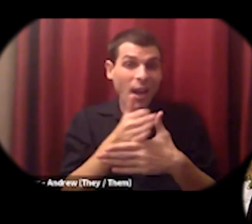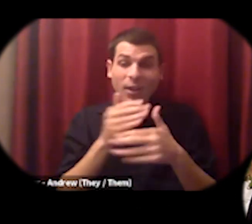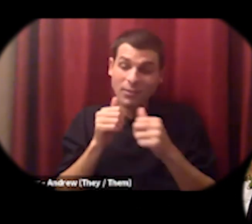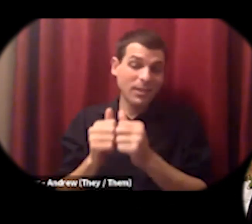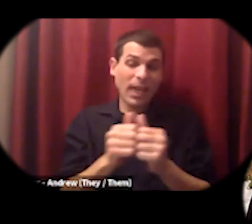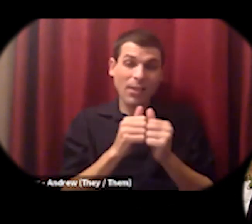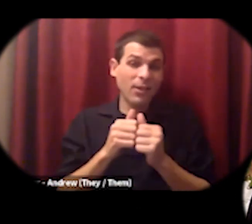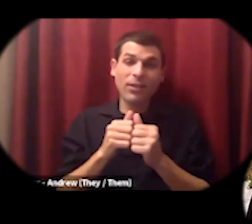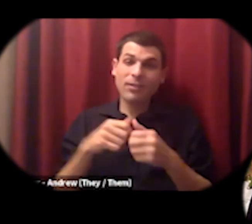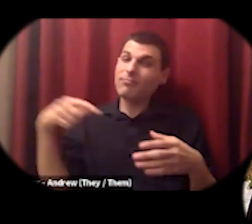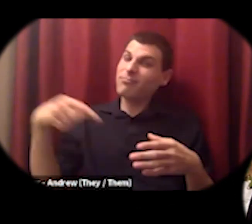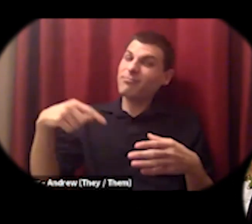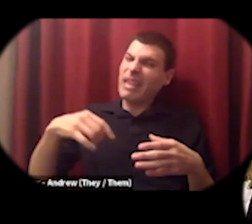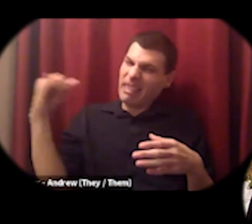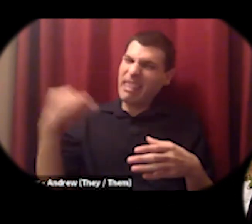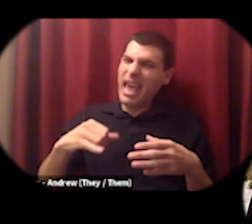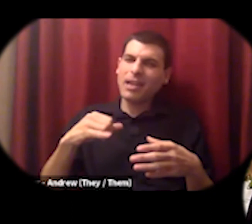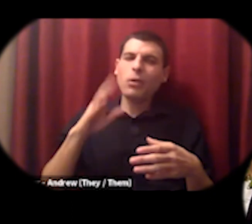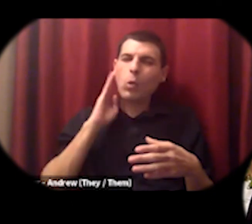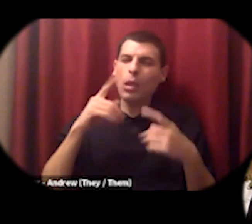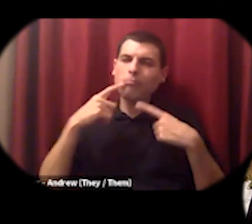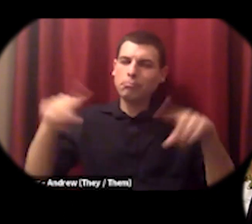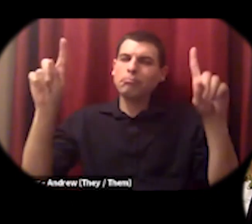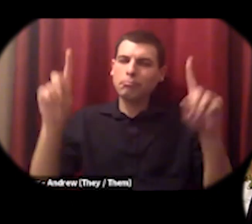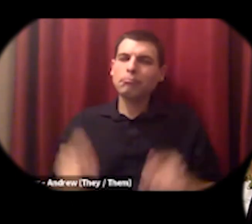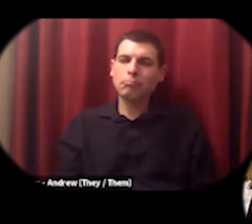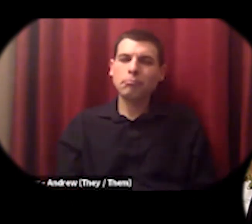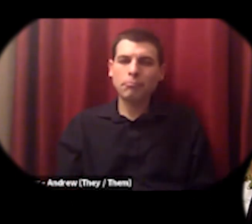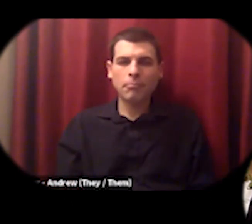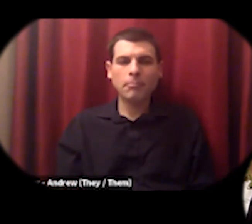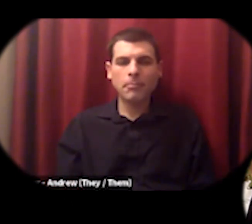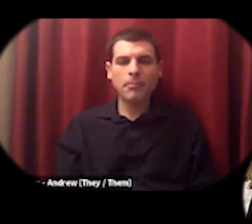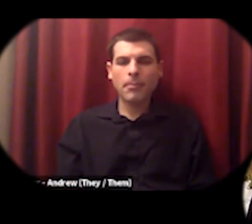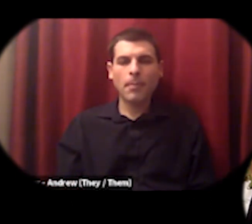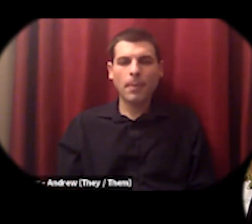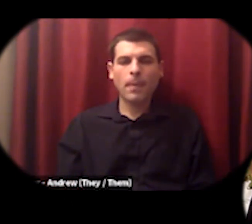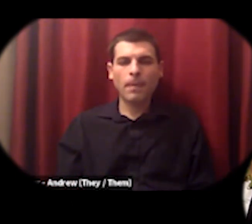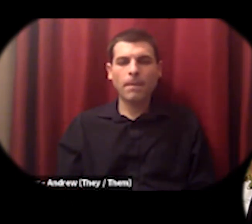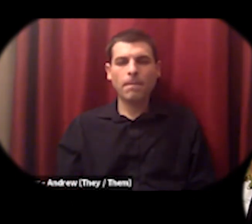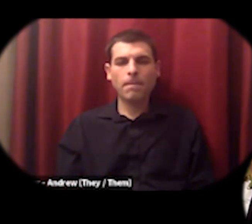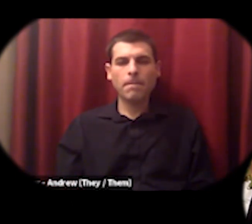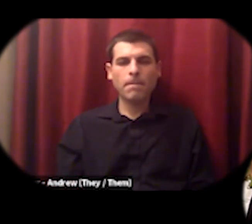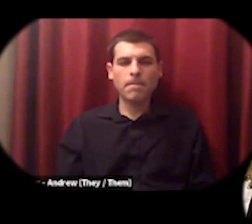of success of a cooperative enterprise and even if that cooperative business